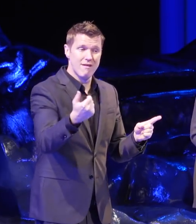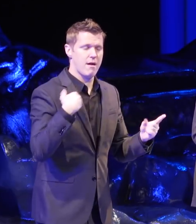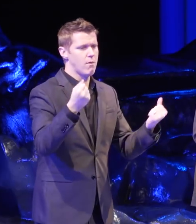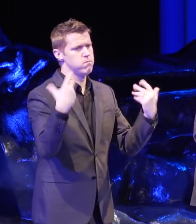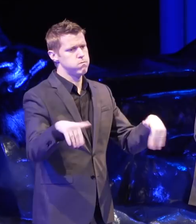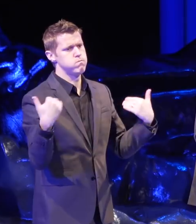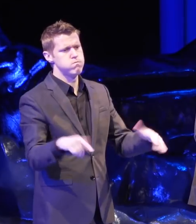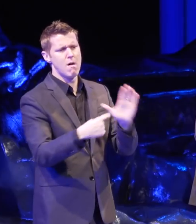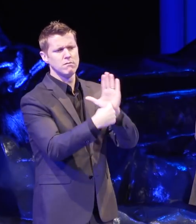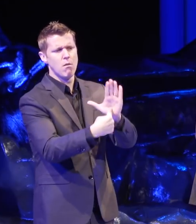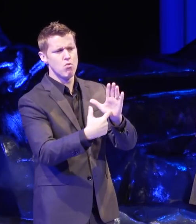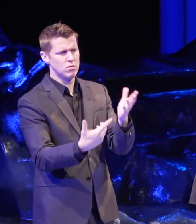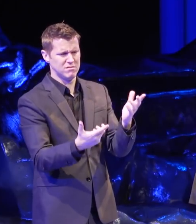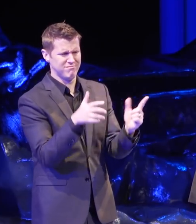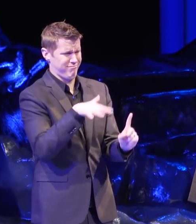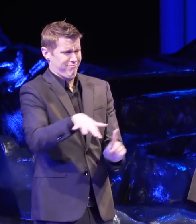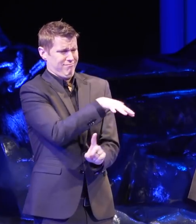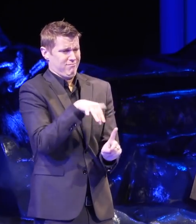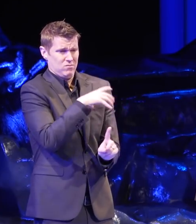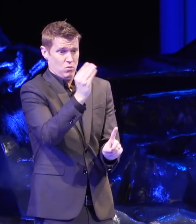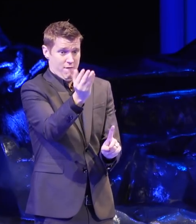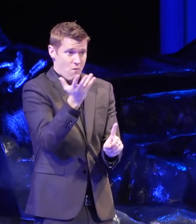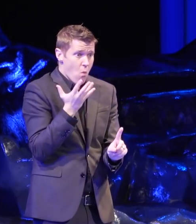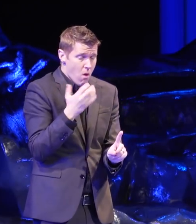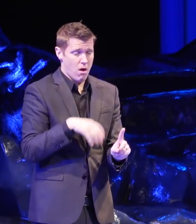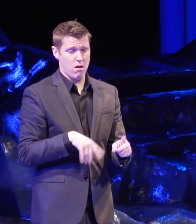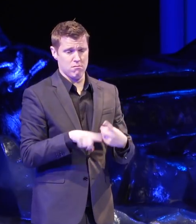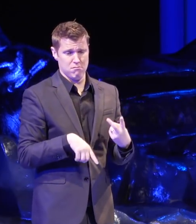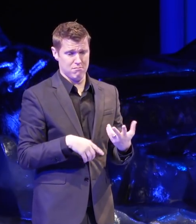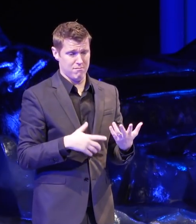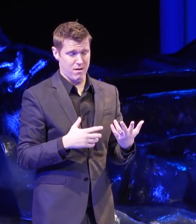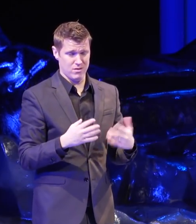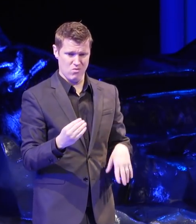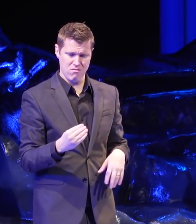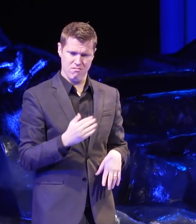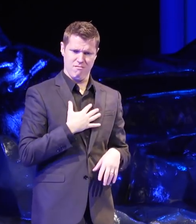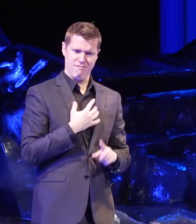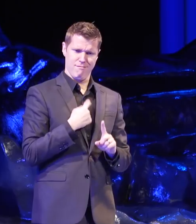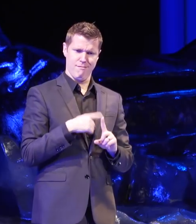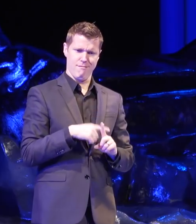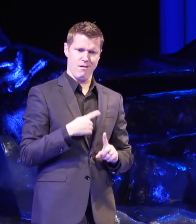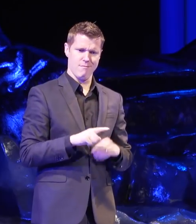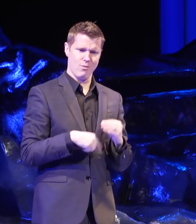all around us to inform us and to make us optimistic about what else is possible.